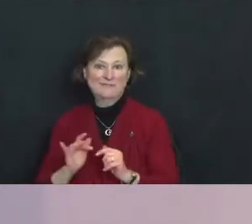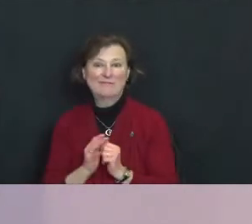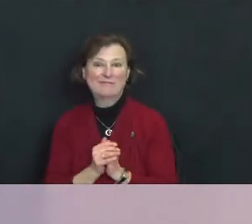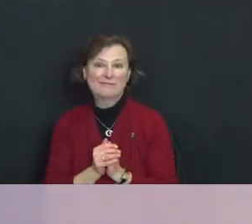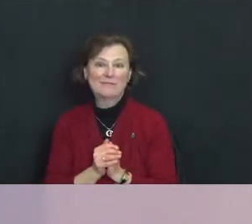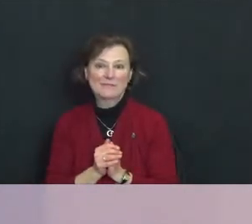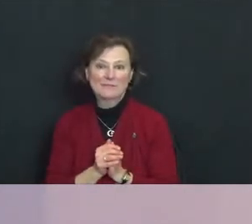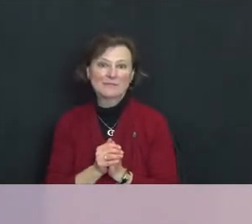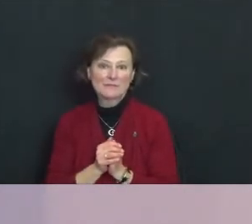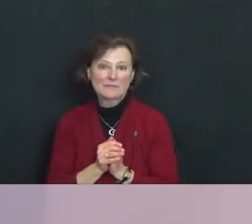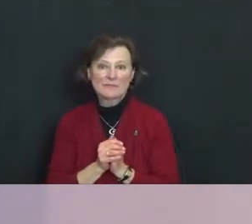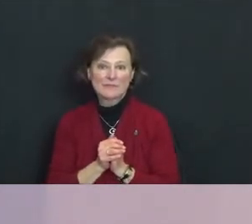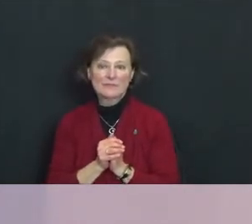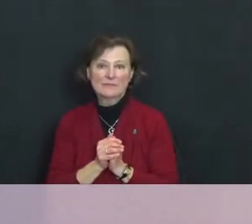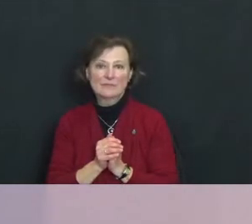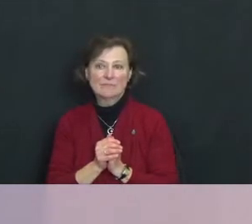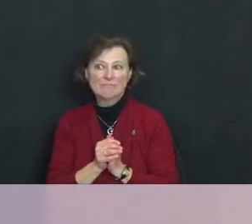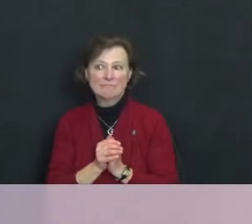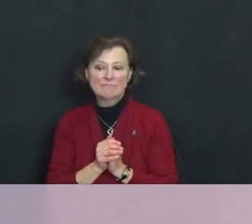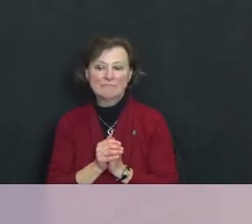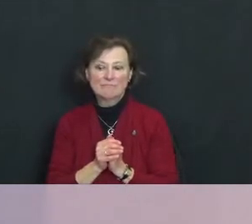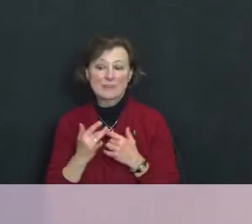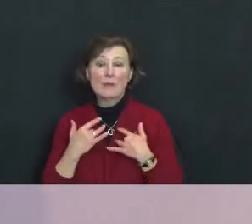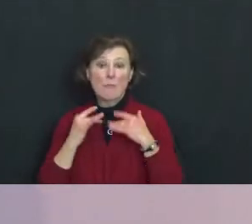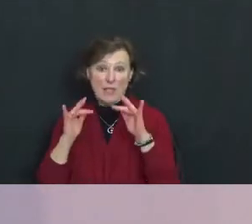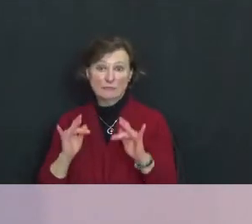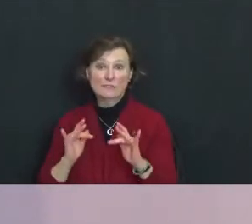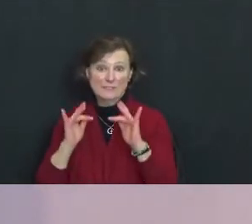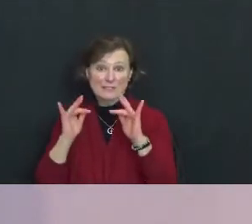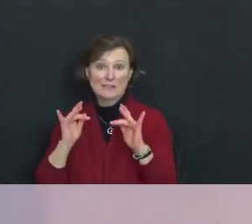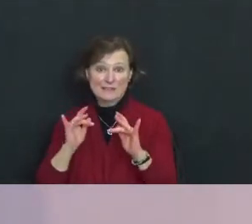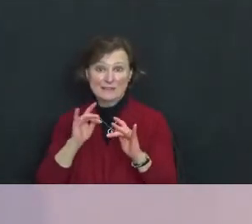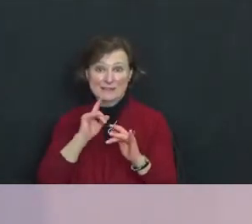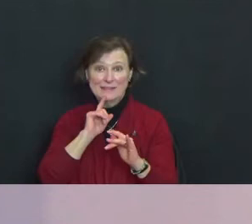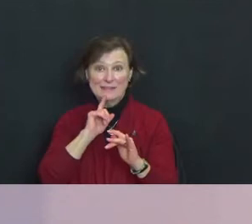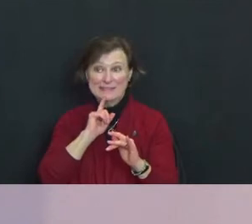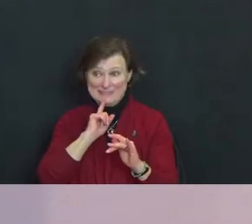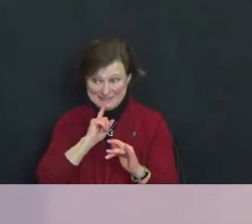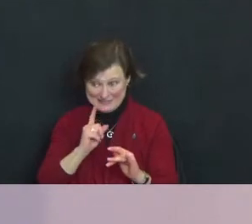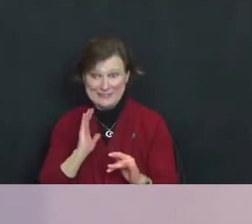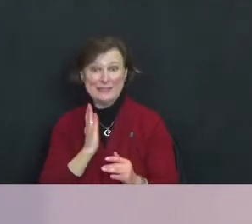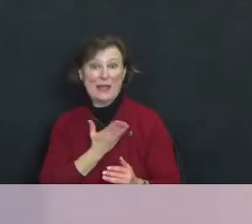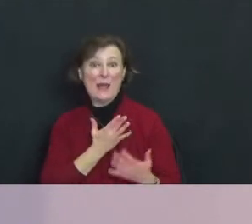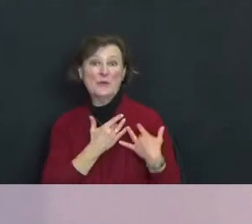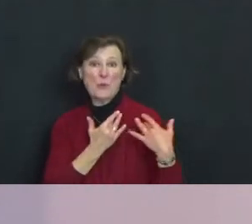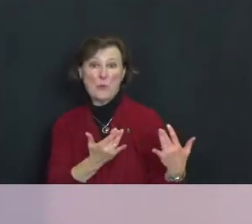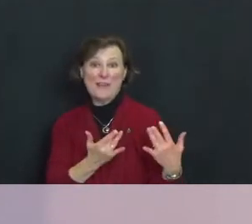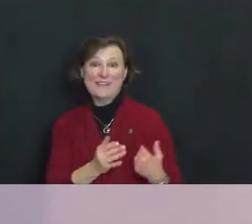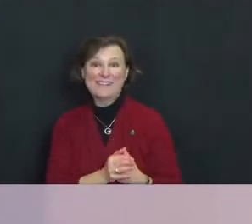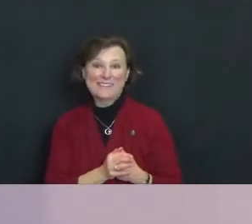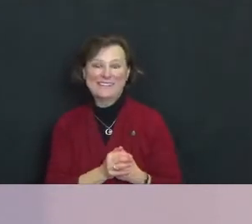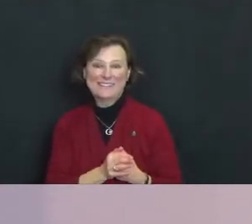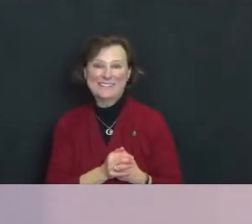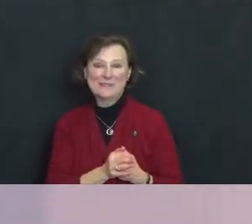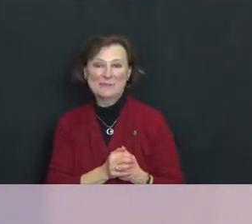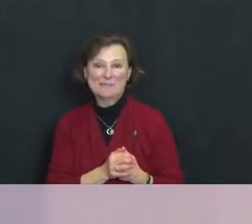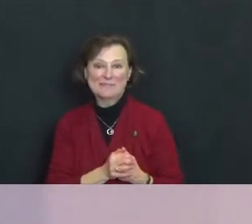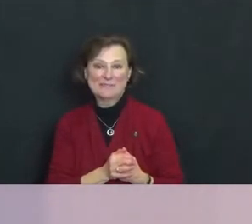Compassion is our way.